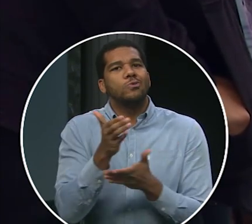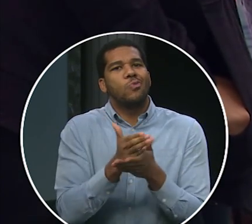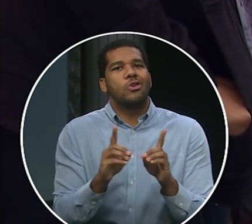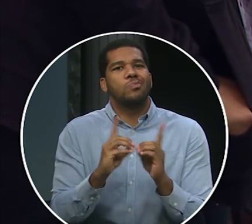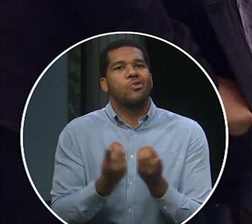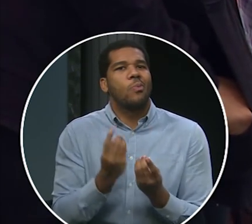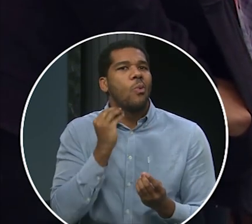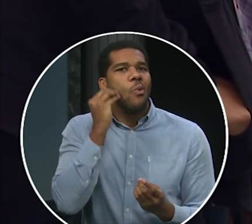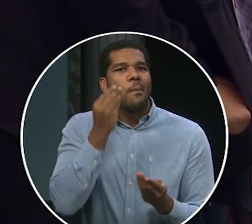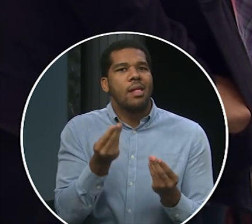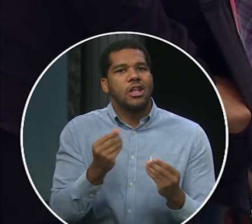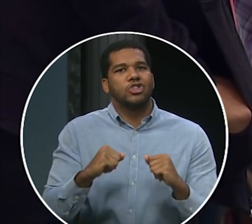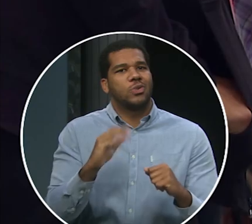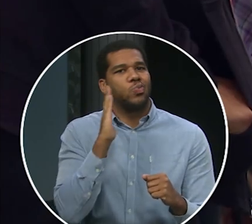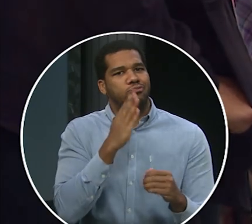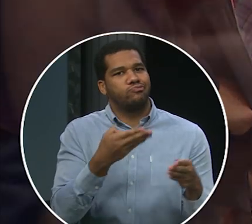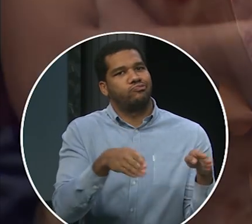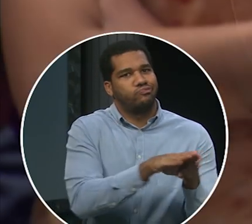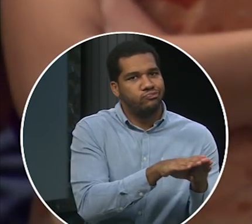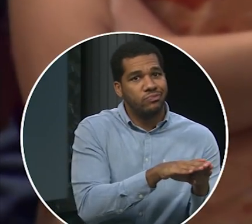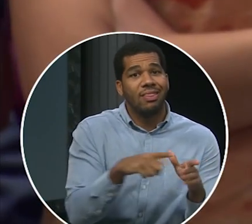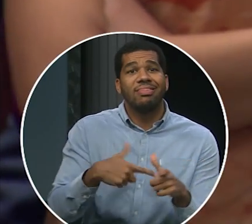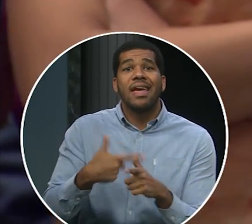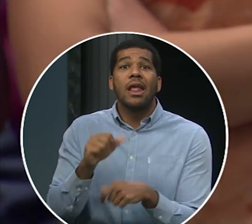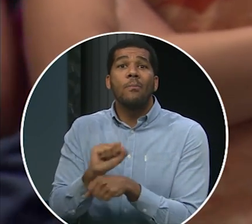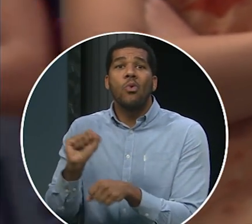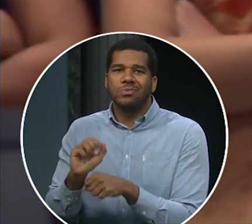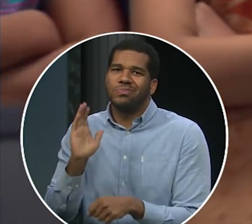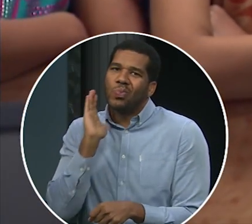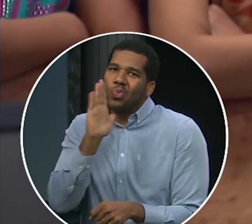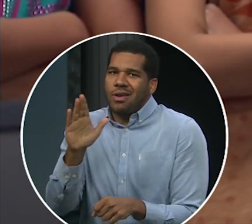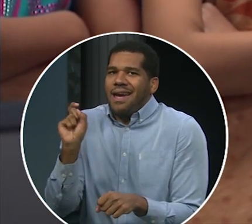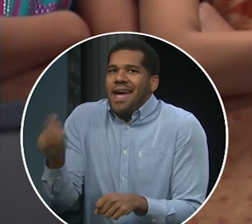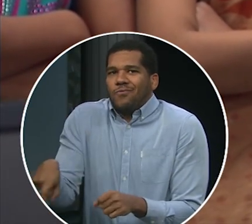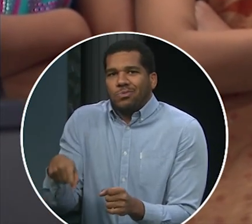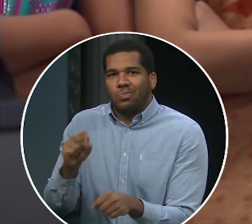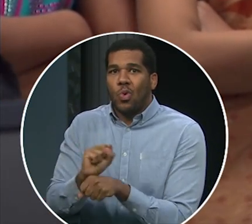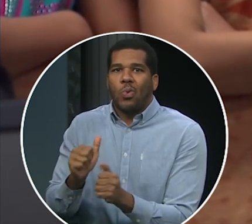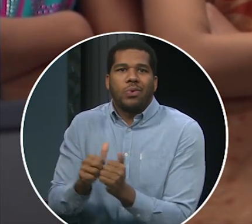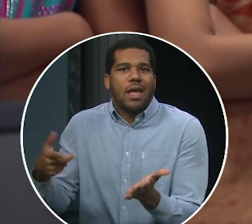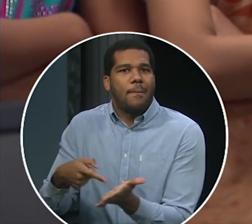If they can’t work something out by Friday, large parts of the Department of Homeland Security will be closed